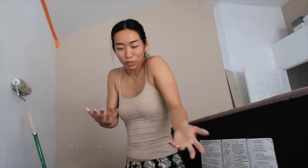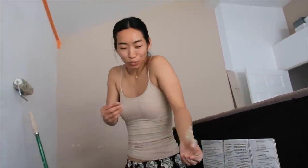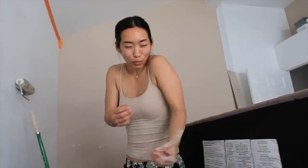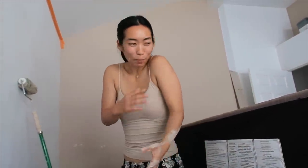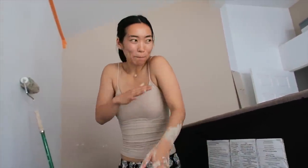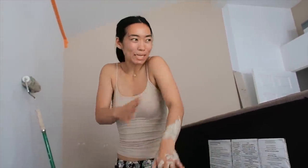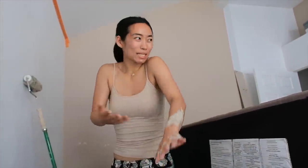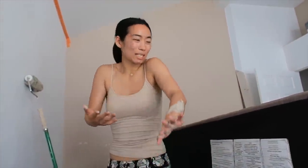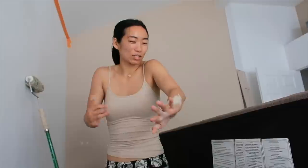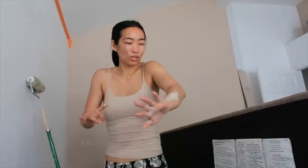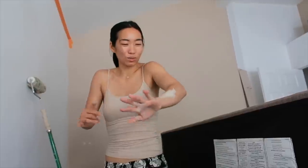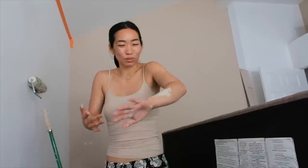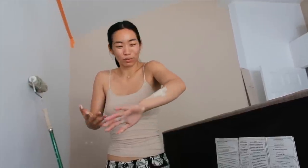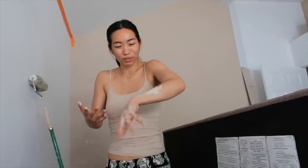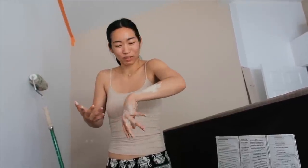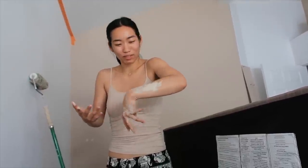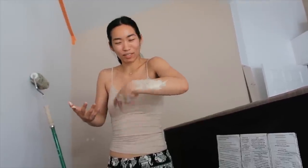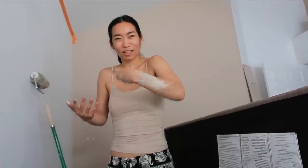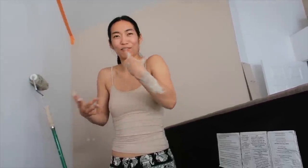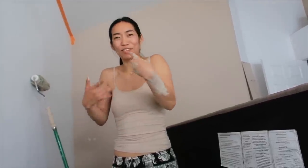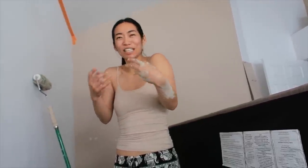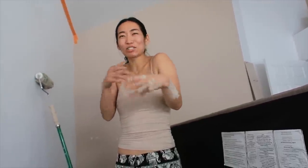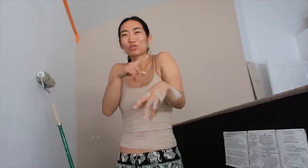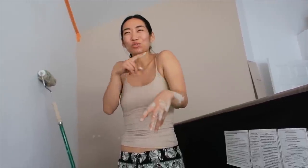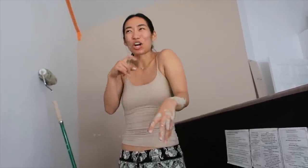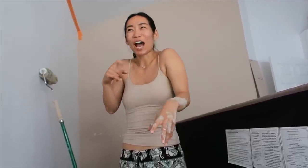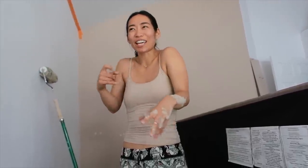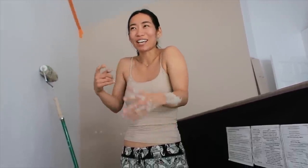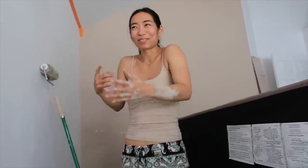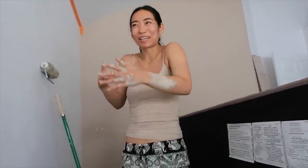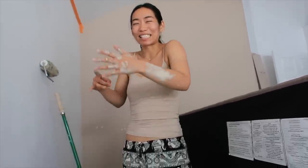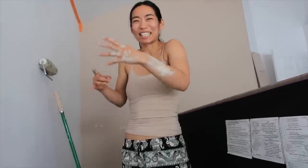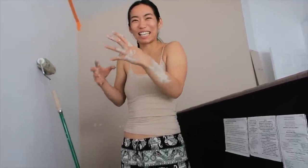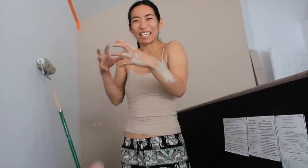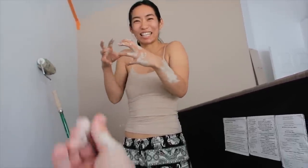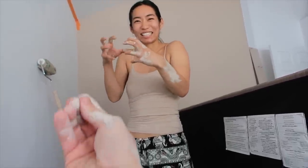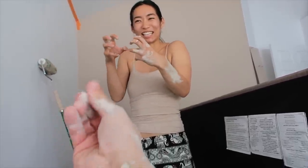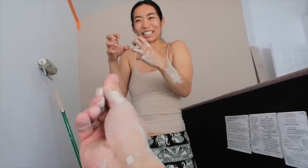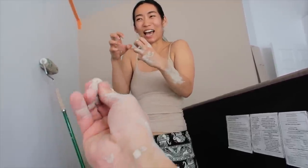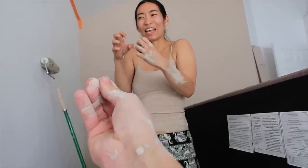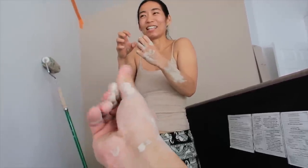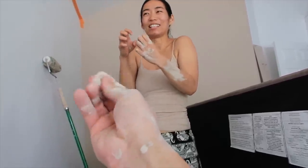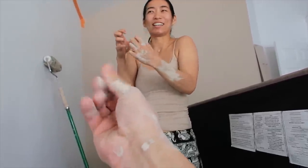E: but it's so much more messy too E: I can feel it drying on my skin